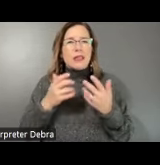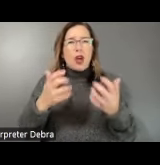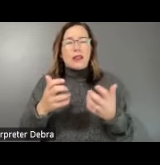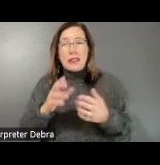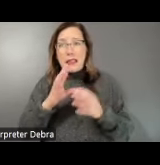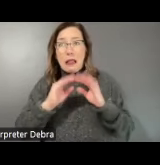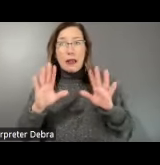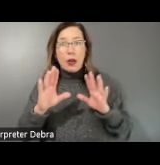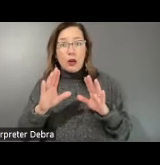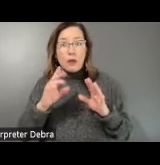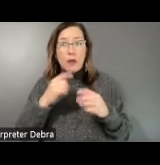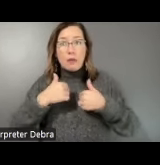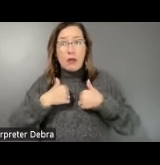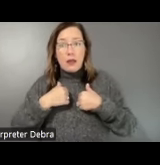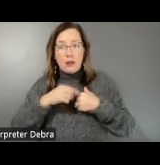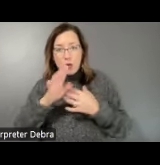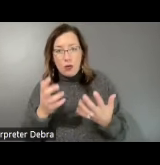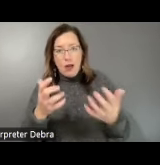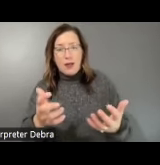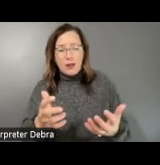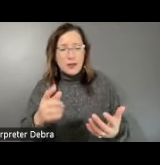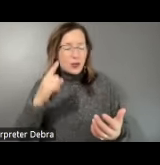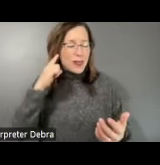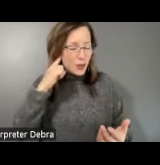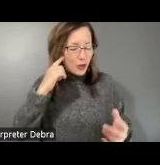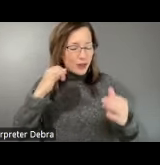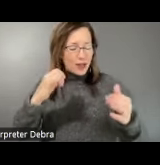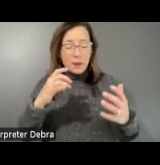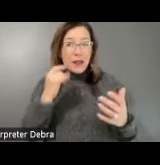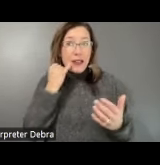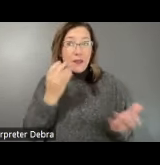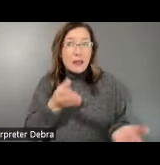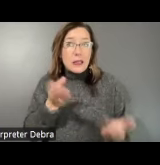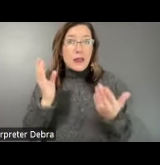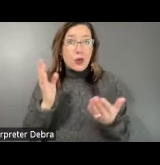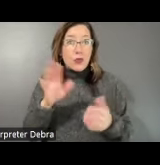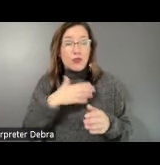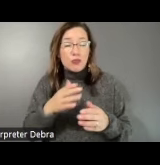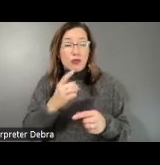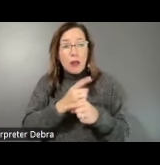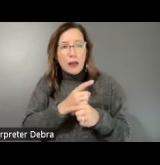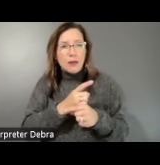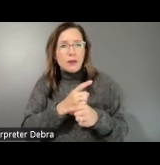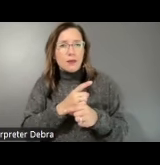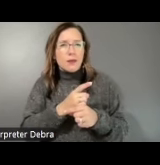to the ear. And if it's delivered correctly and in the right manner, it's always effective.